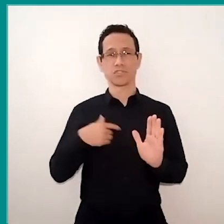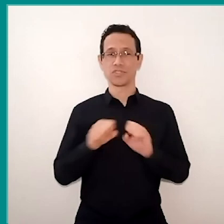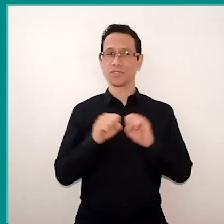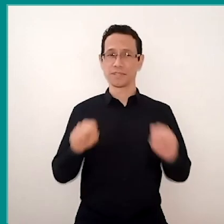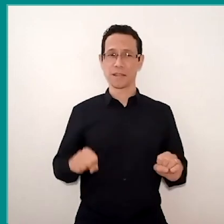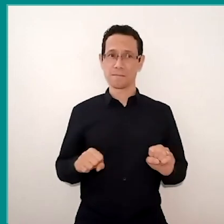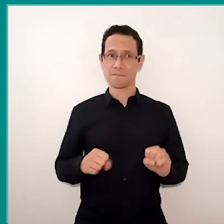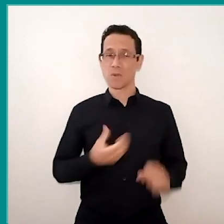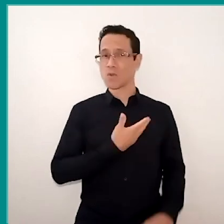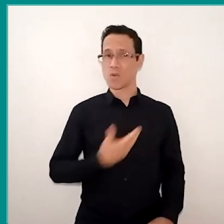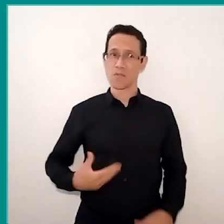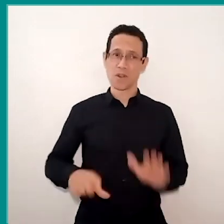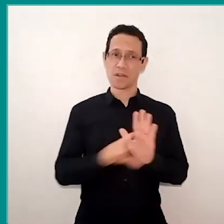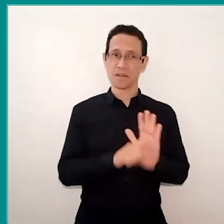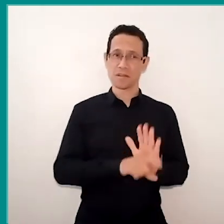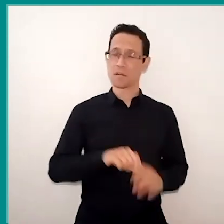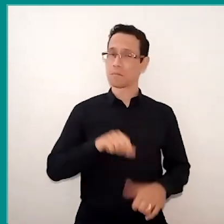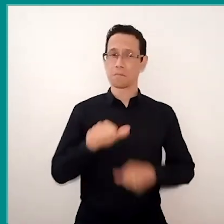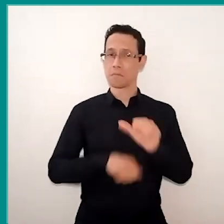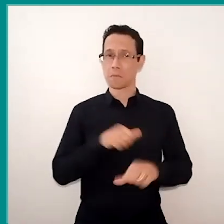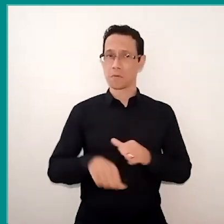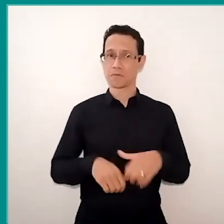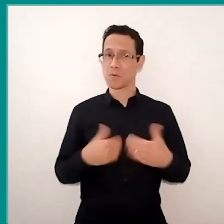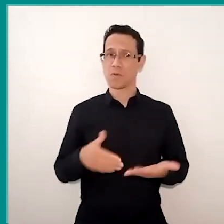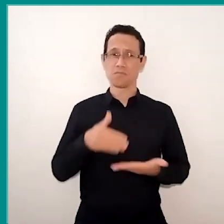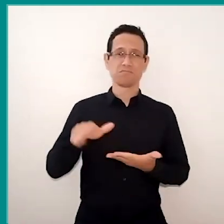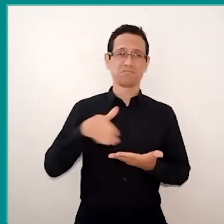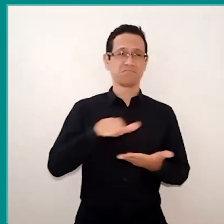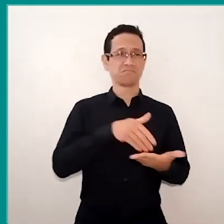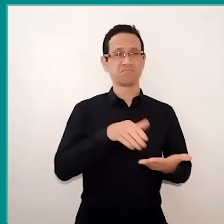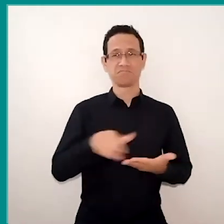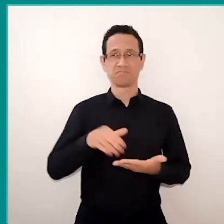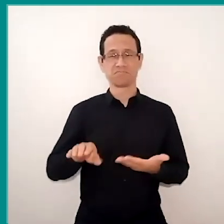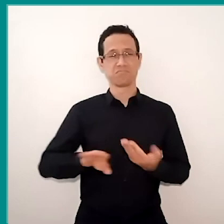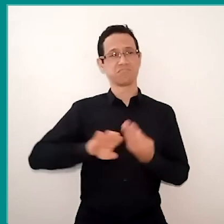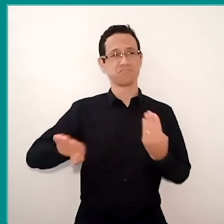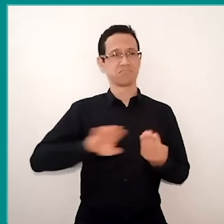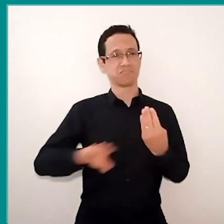or will it be a continuity of a social exclusion that has lasted for a long time.